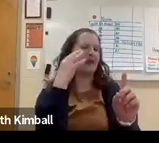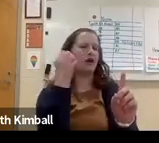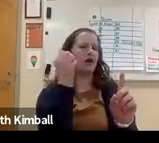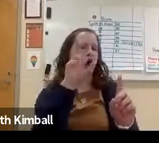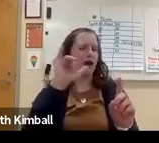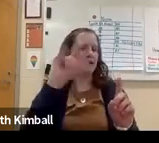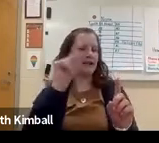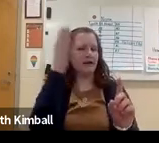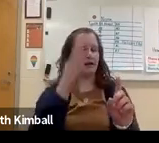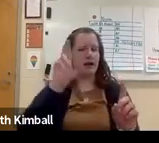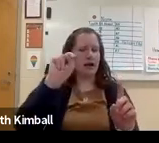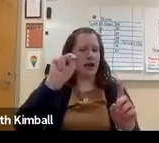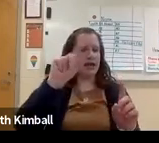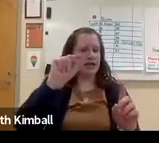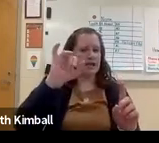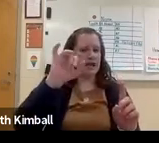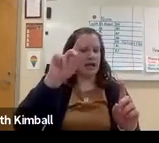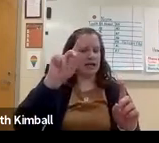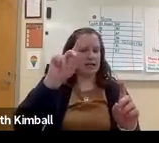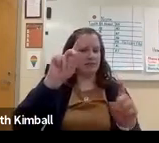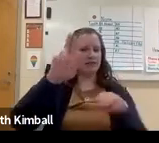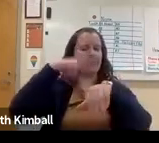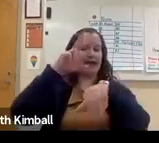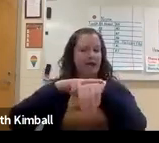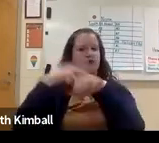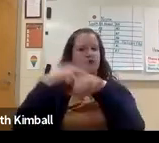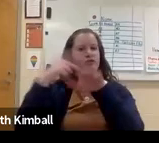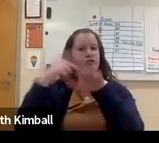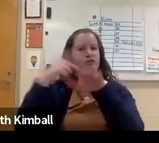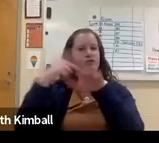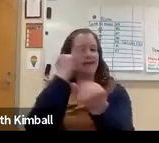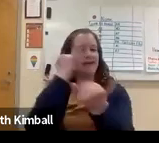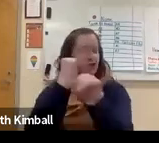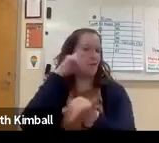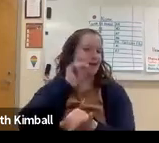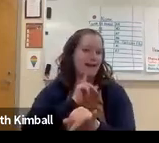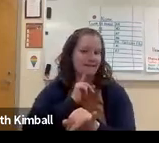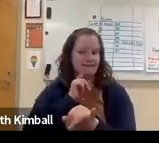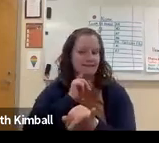And then RIT/NTID, which is National Technical